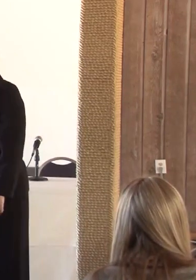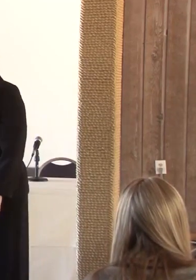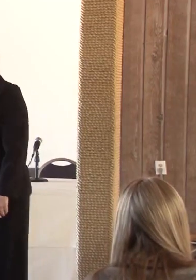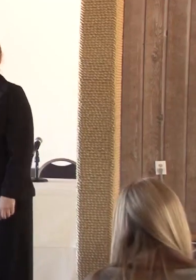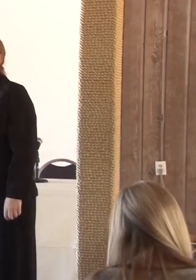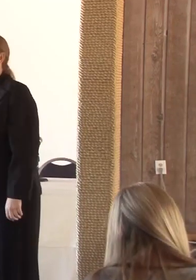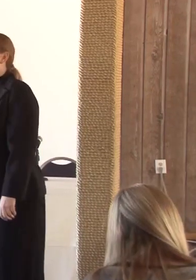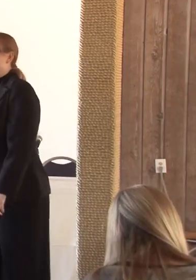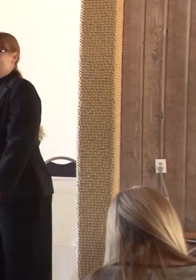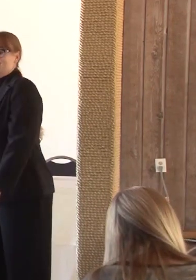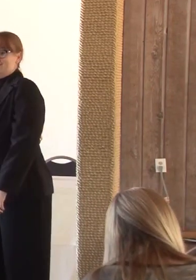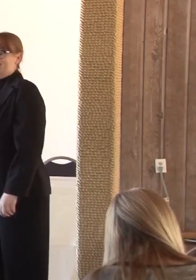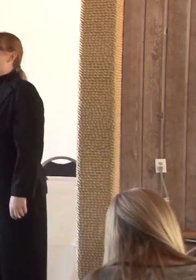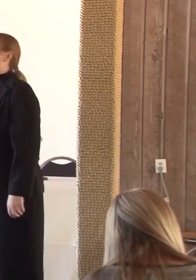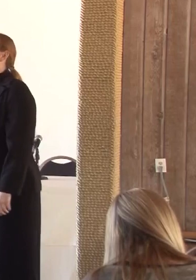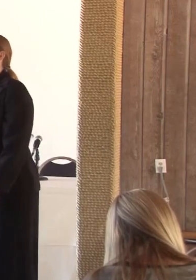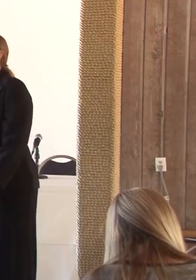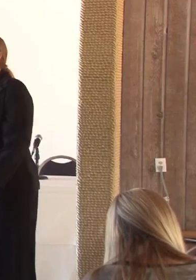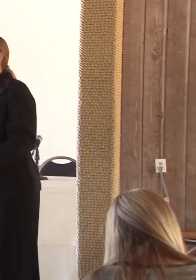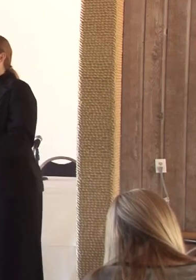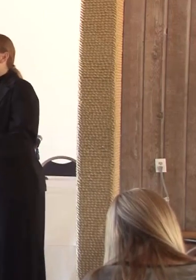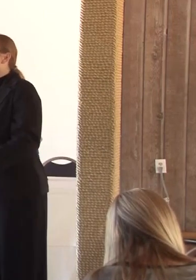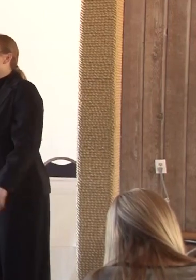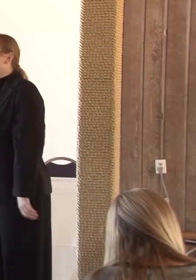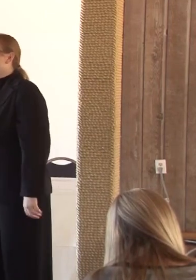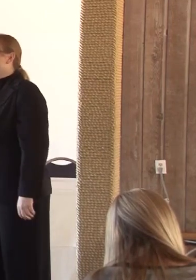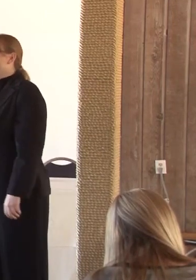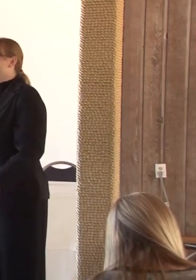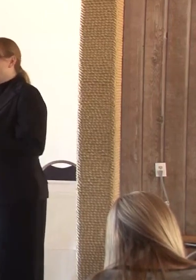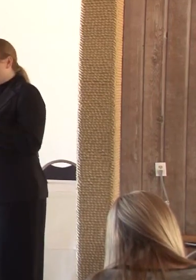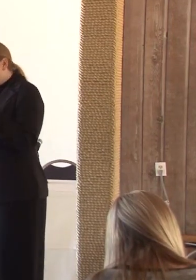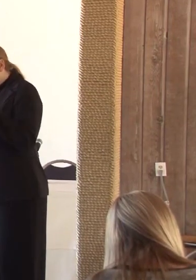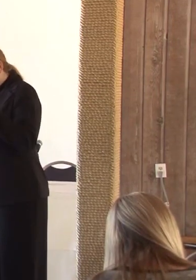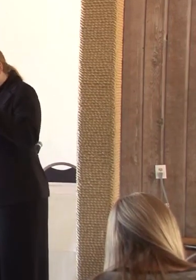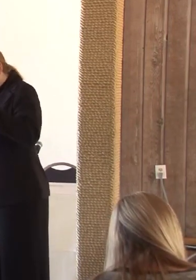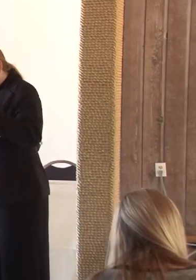If you're if you want water I guess it would be at your. Very bad with